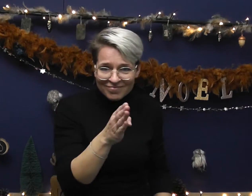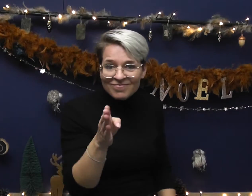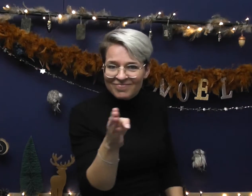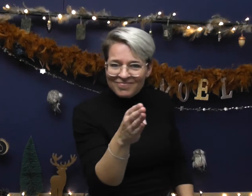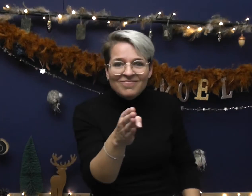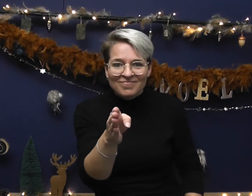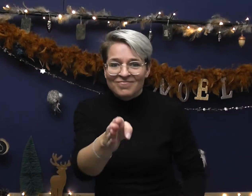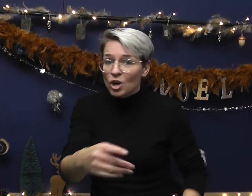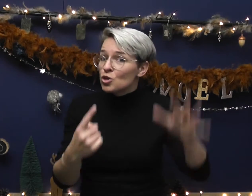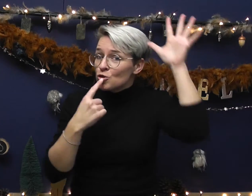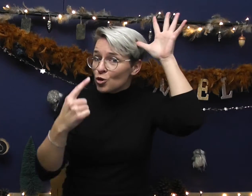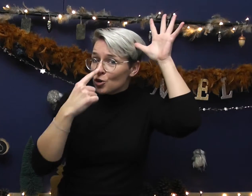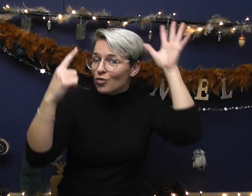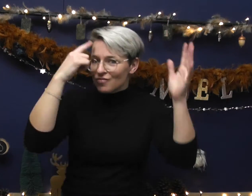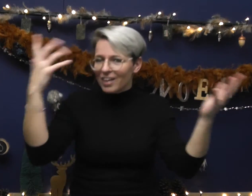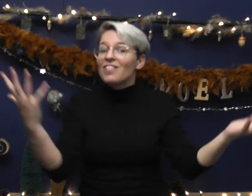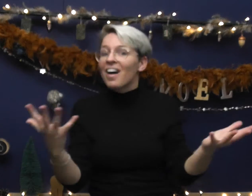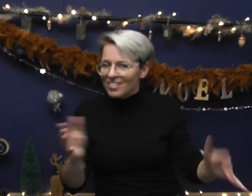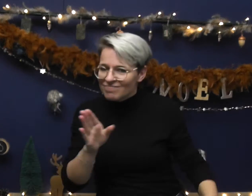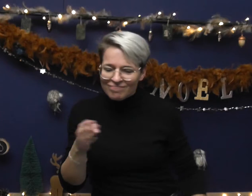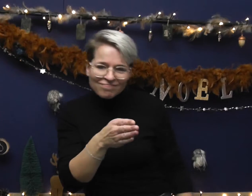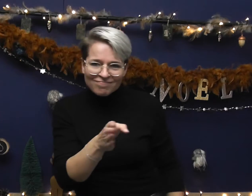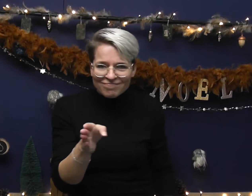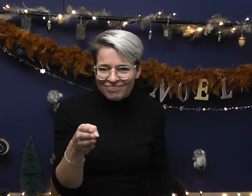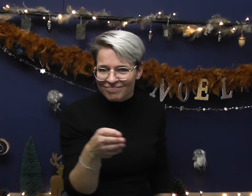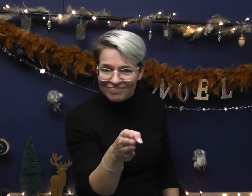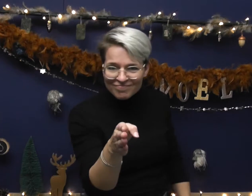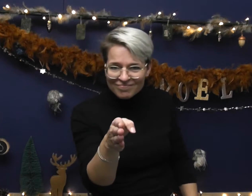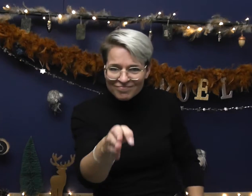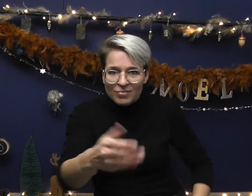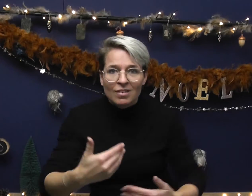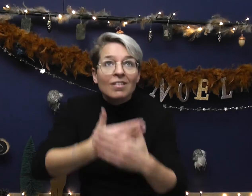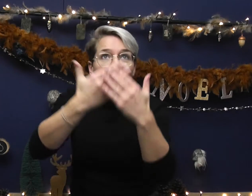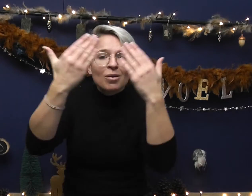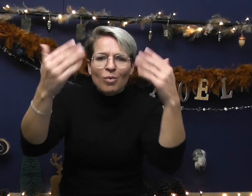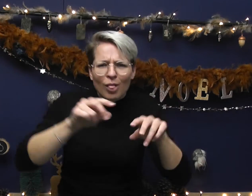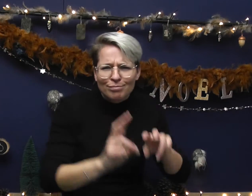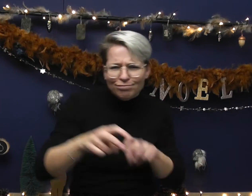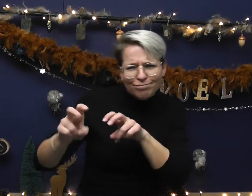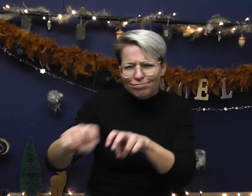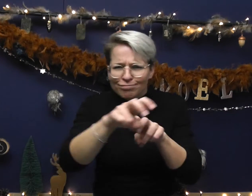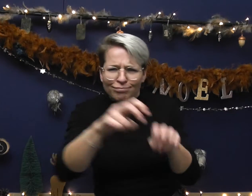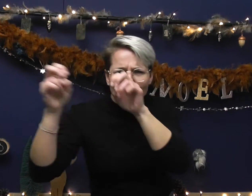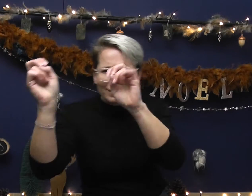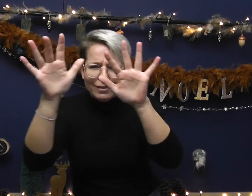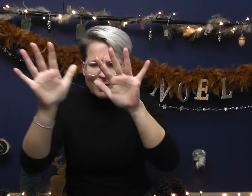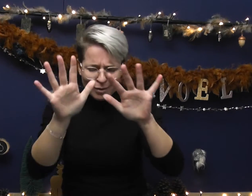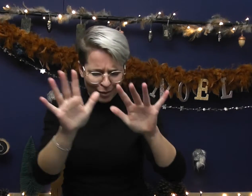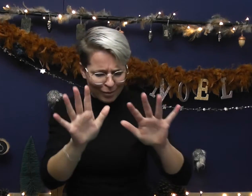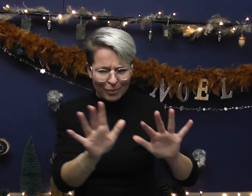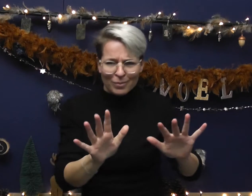Rudy knows where to go (Rudy knows where to go) Through the sky and the snow